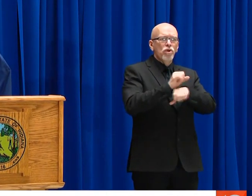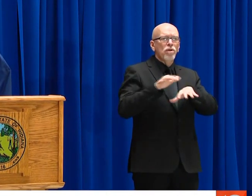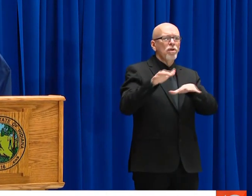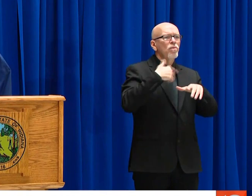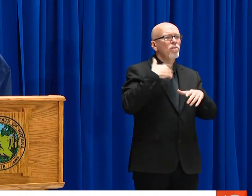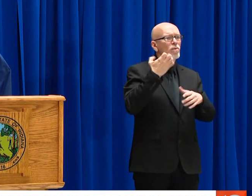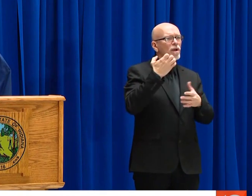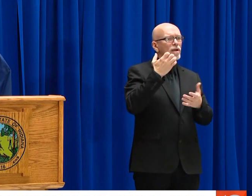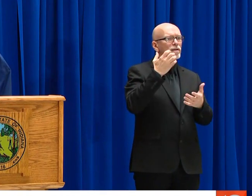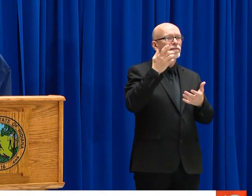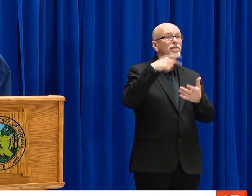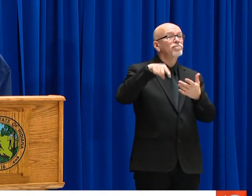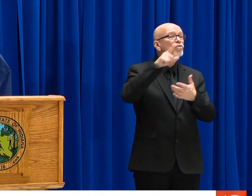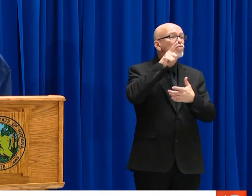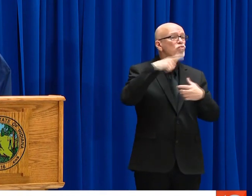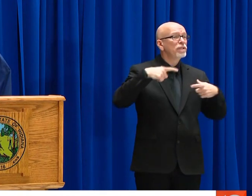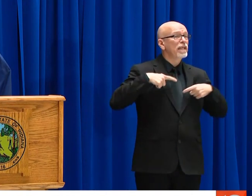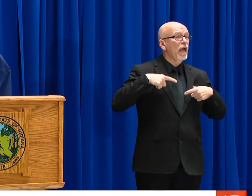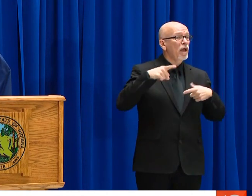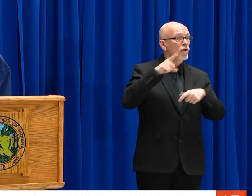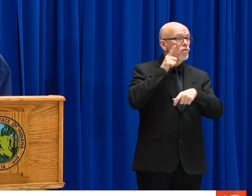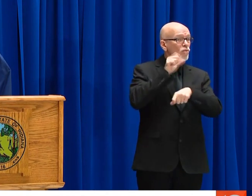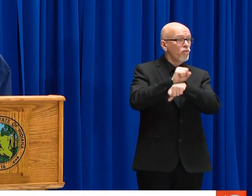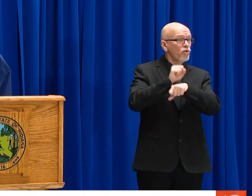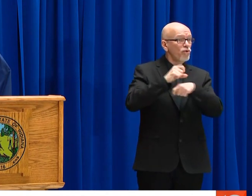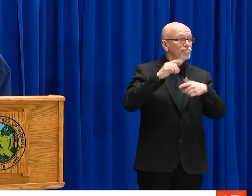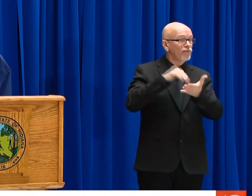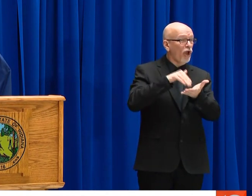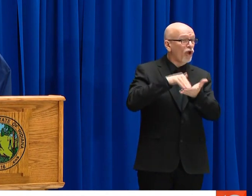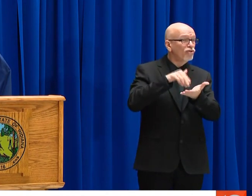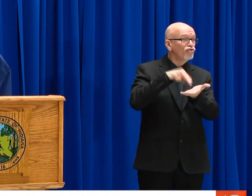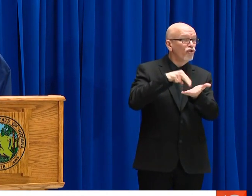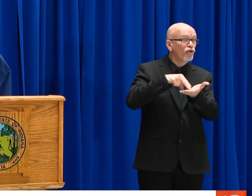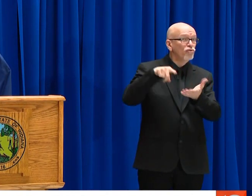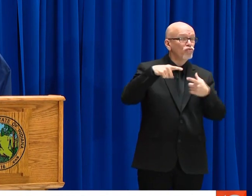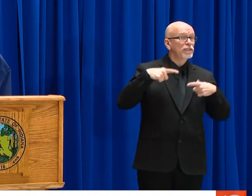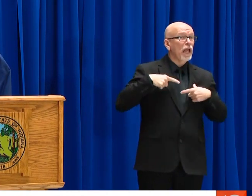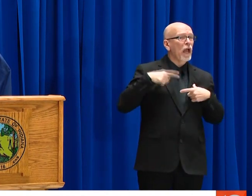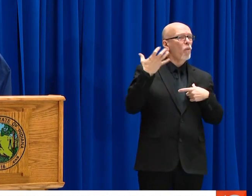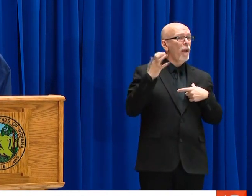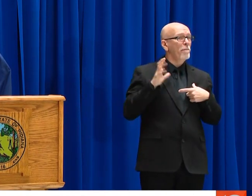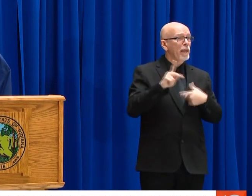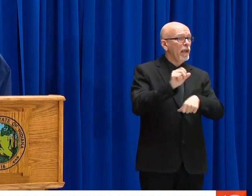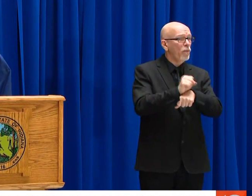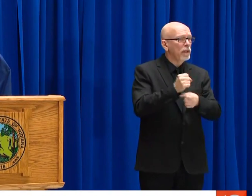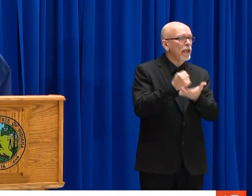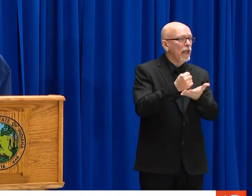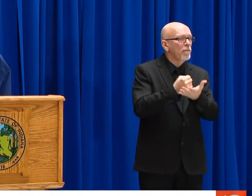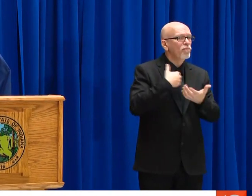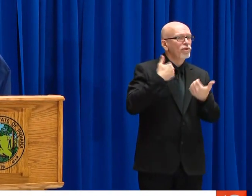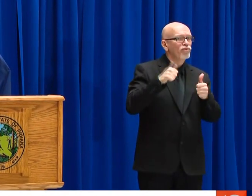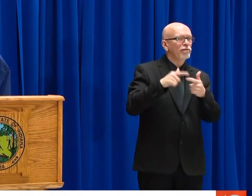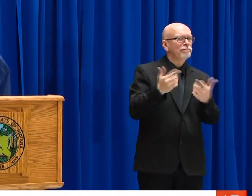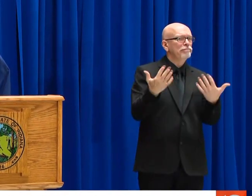THIS SHOWS INDIANA HAS A STRONG SPIRIT. WE'RE WORKING TO INCREASE THE WORKFORCE AND REMOVE BARRIERS TO RETIRED HEALTHCARE PROVIDERS